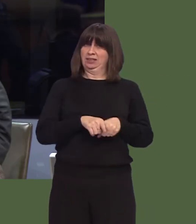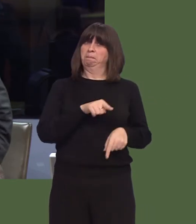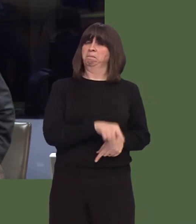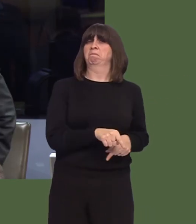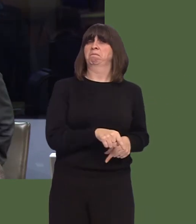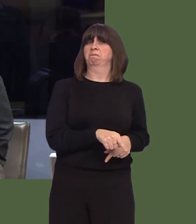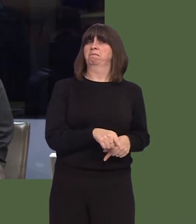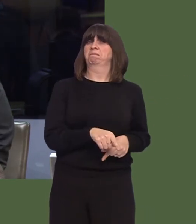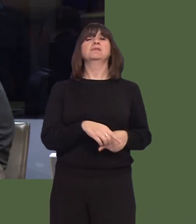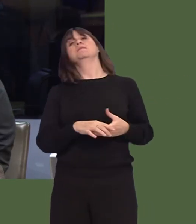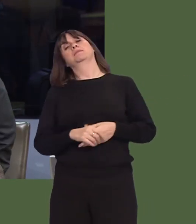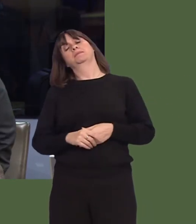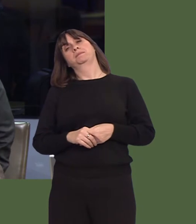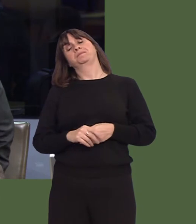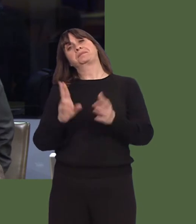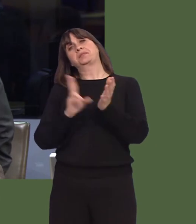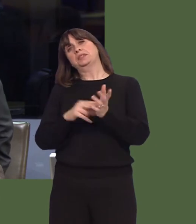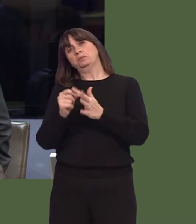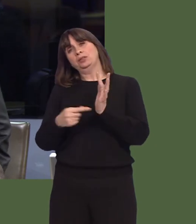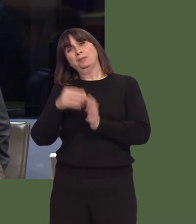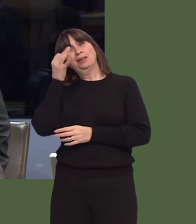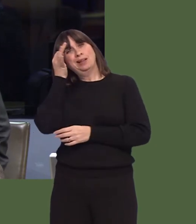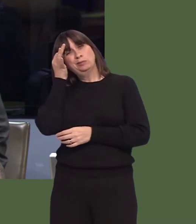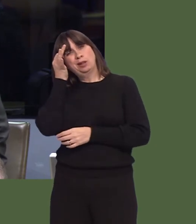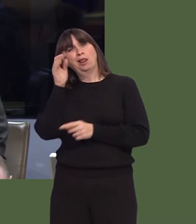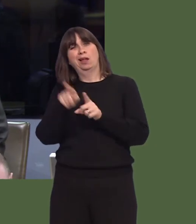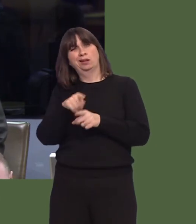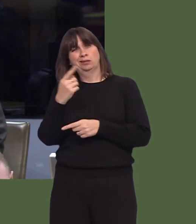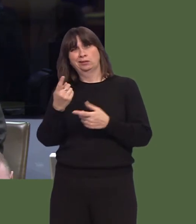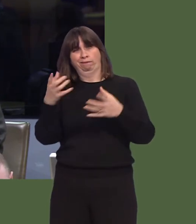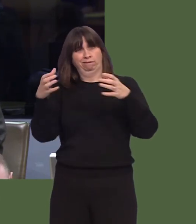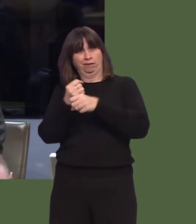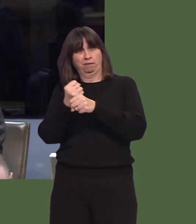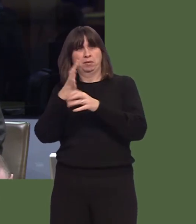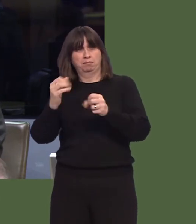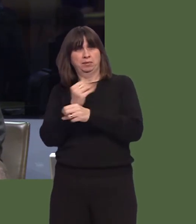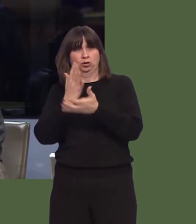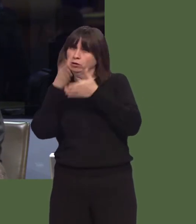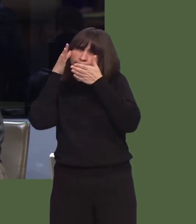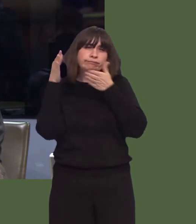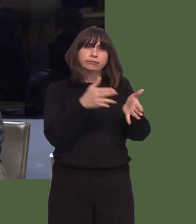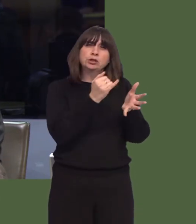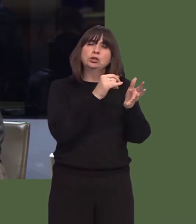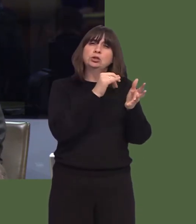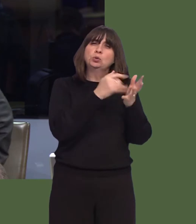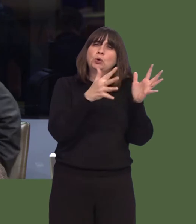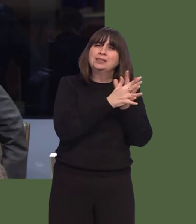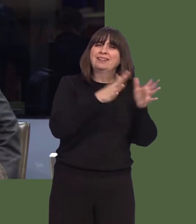mwy i sicrhau bod ardaloedd fel cymoedd Abertawe, Nedd ac Afan yn dal i fyny ‚ gweddill Cymru a'r Deyrnas Unedig yn economaidd?